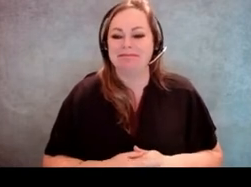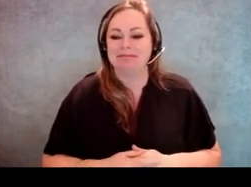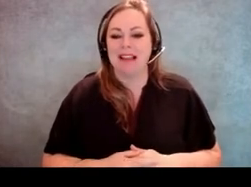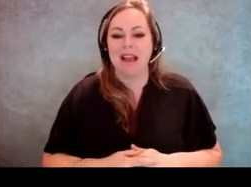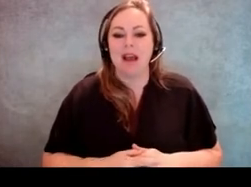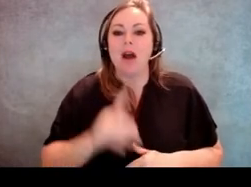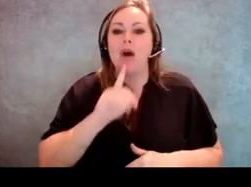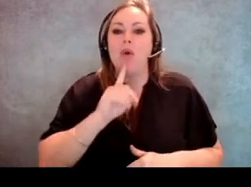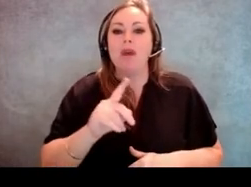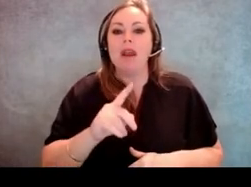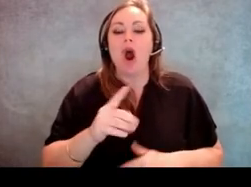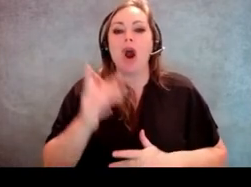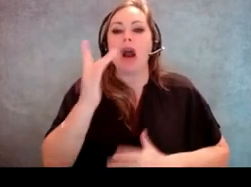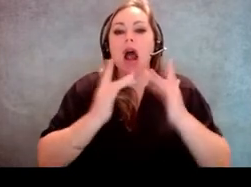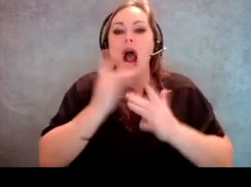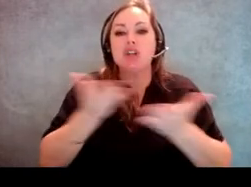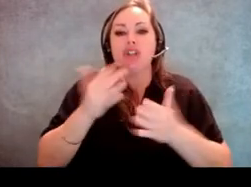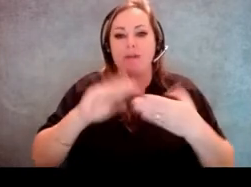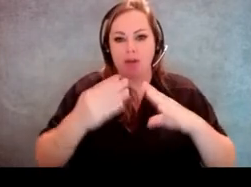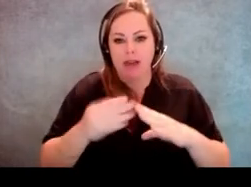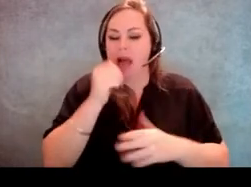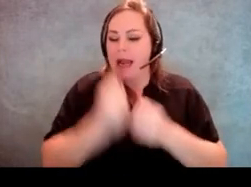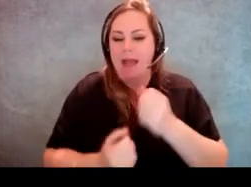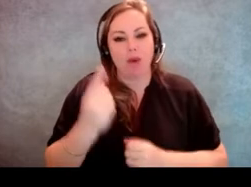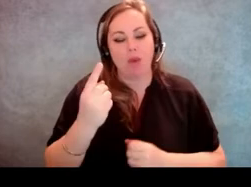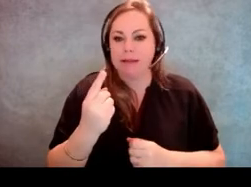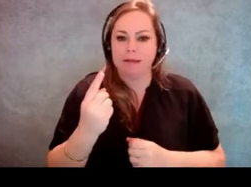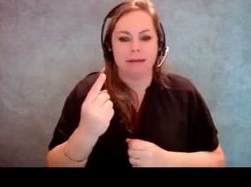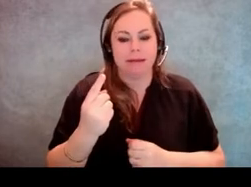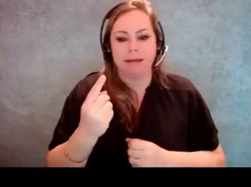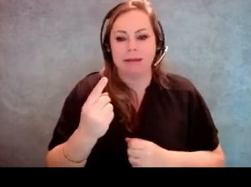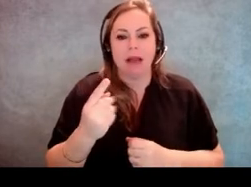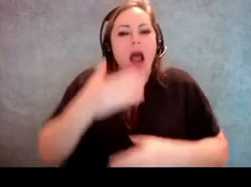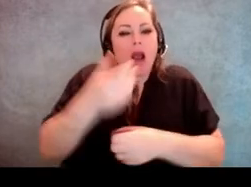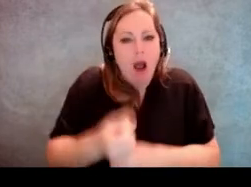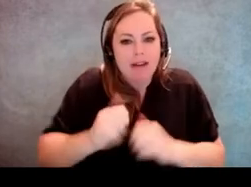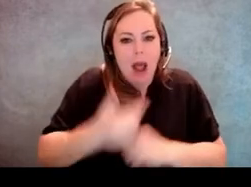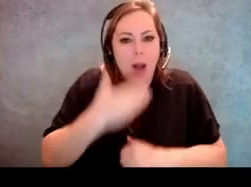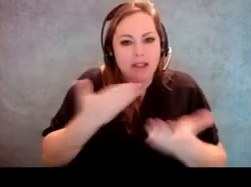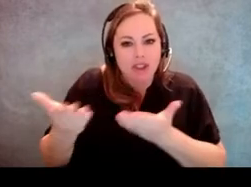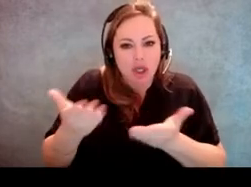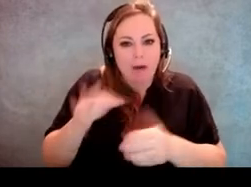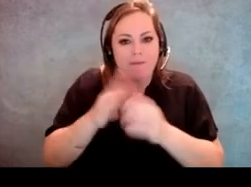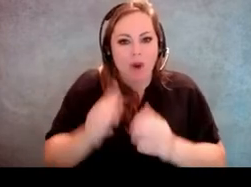We are in an underserved community. Not everybody is confident in how to best serve voters with disabilities